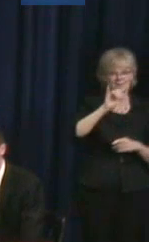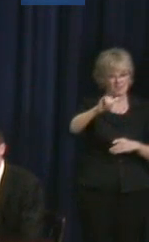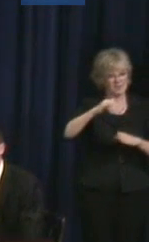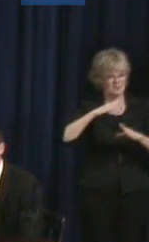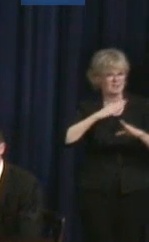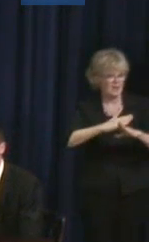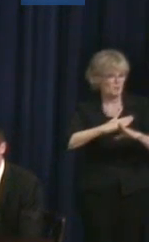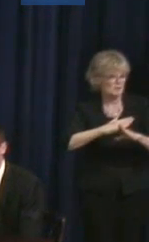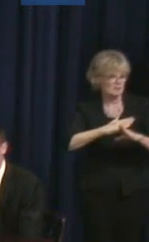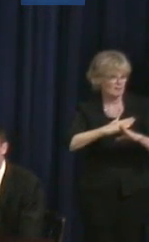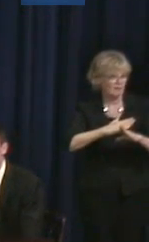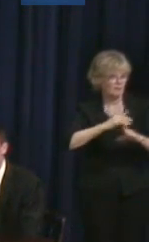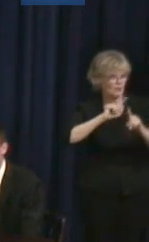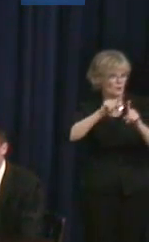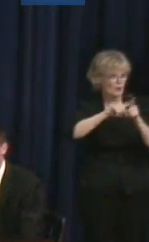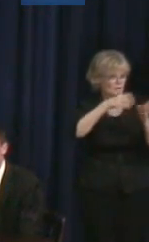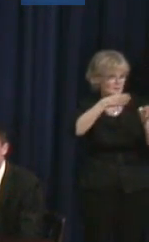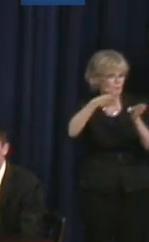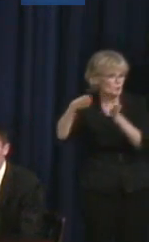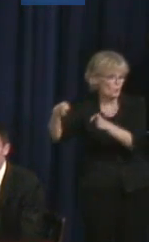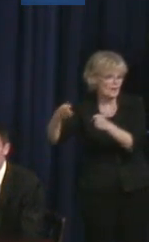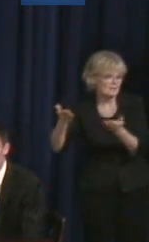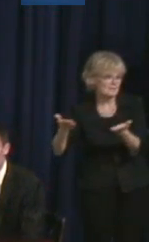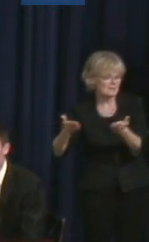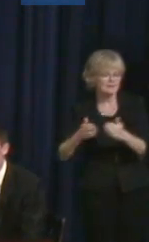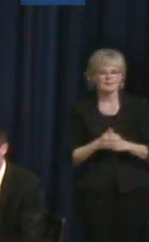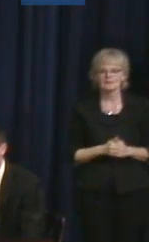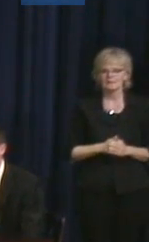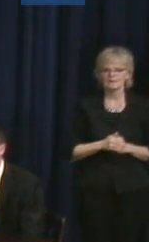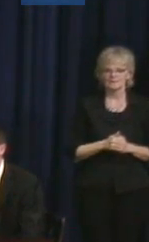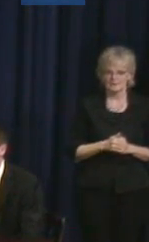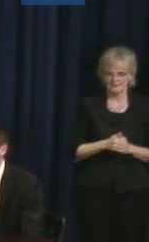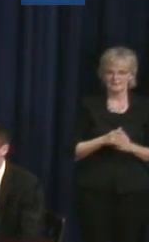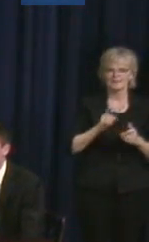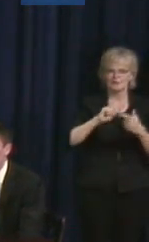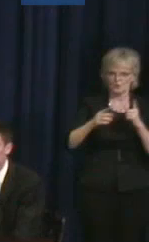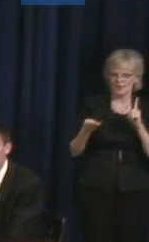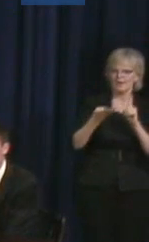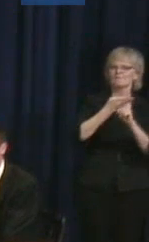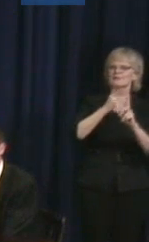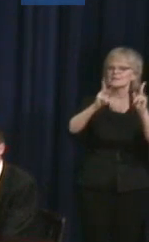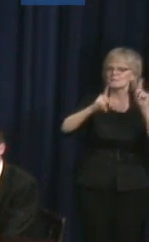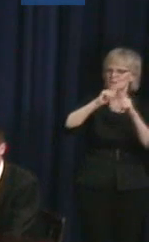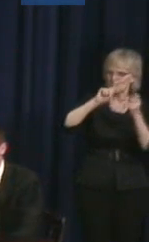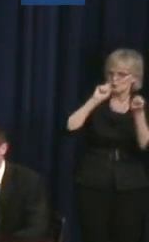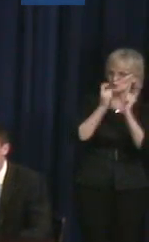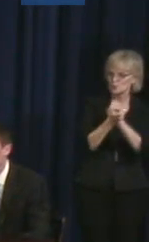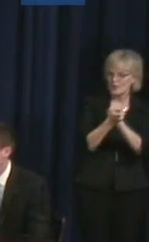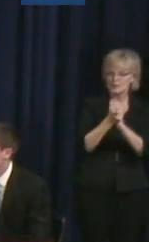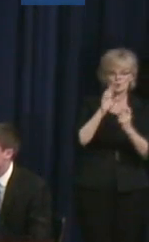So, I guess to overcome that is important to educate people, and especially teachers who are going to be